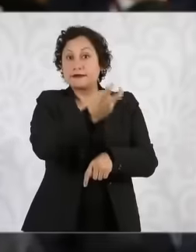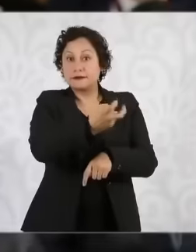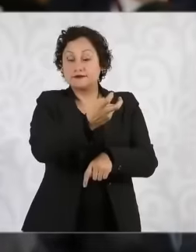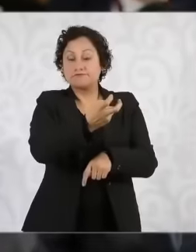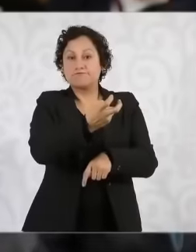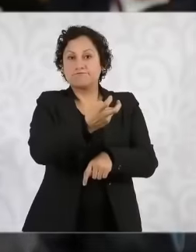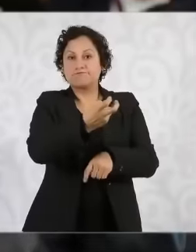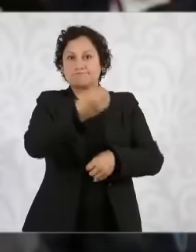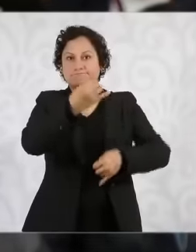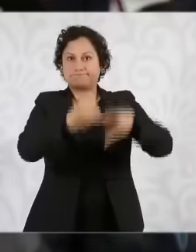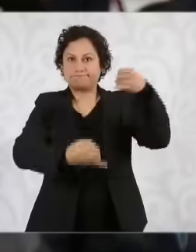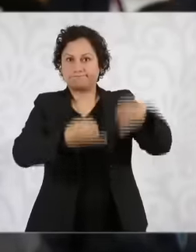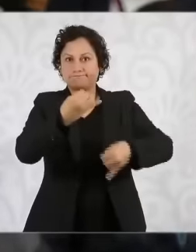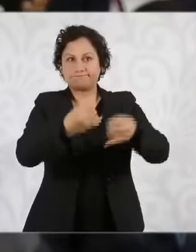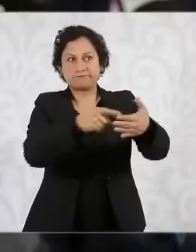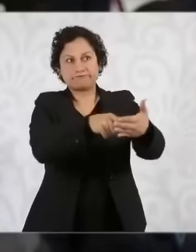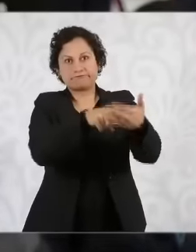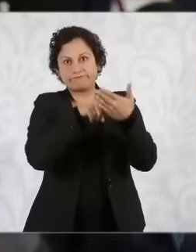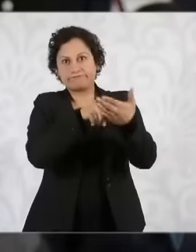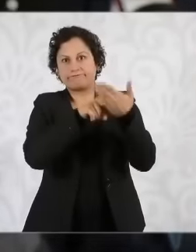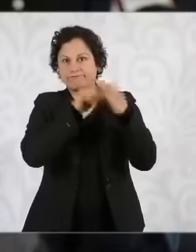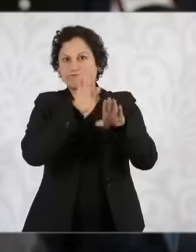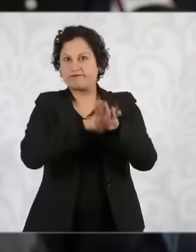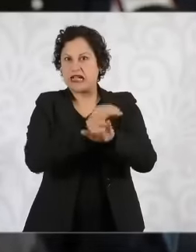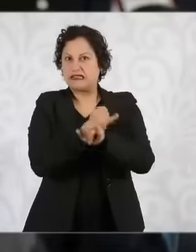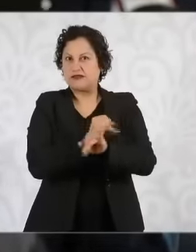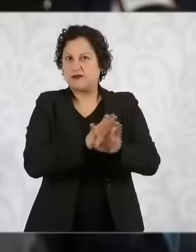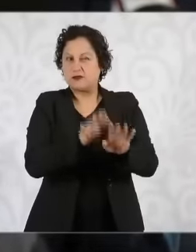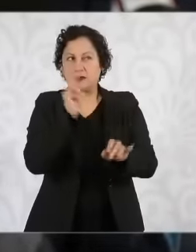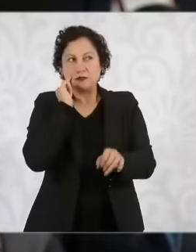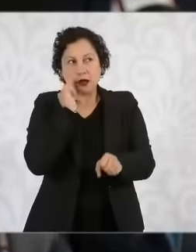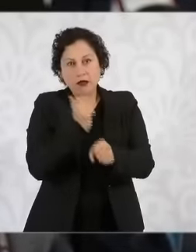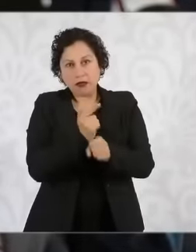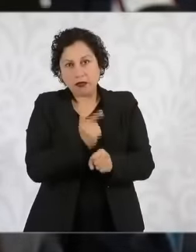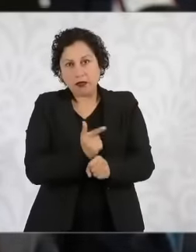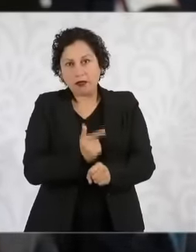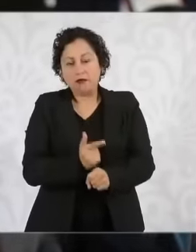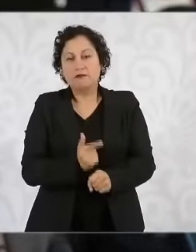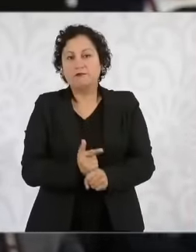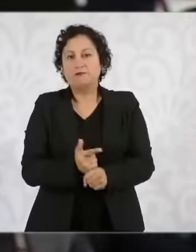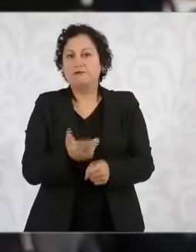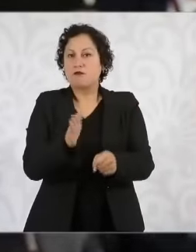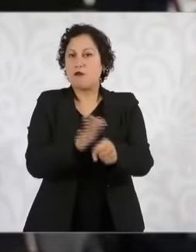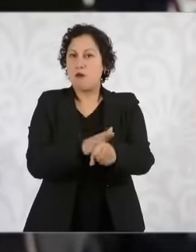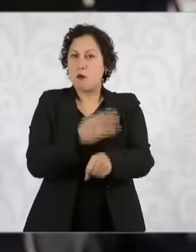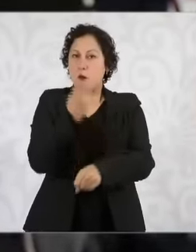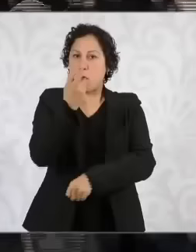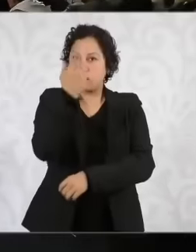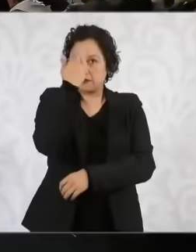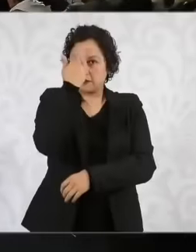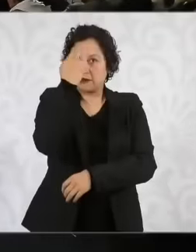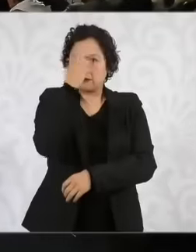more details come out that draw attention, which is why many people a lot of people in the